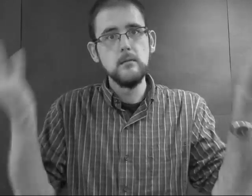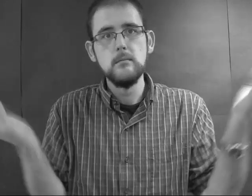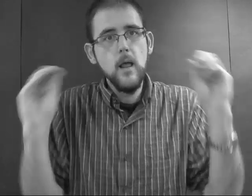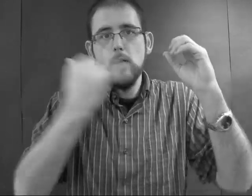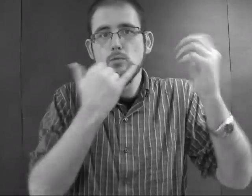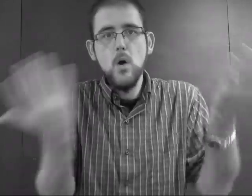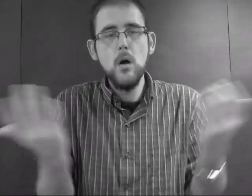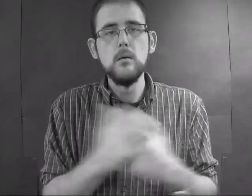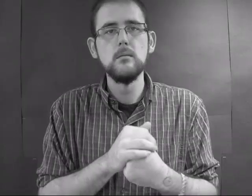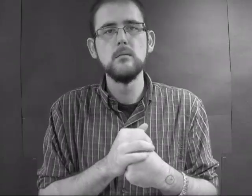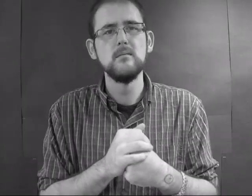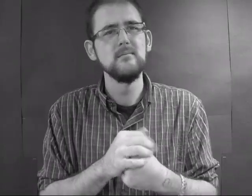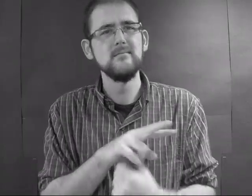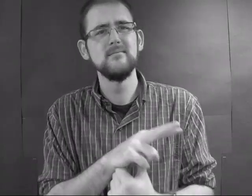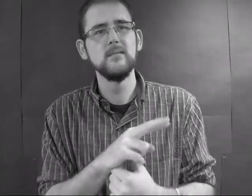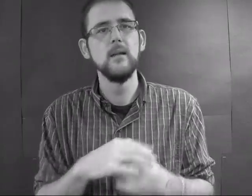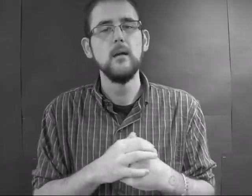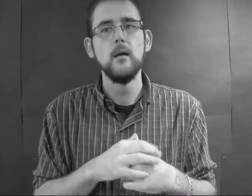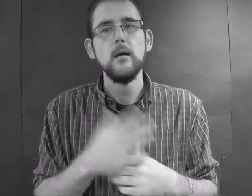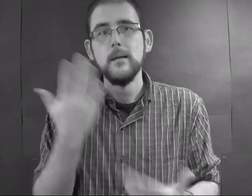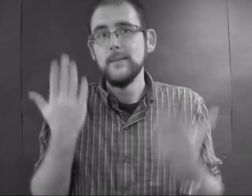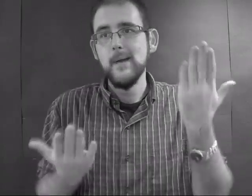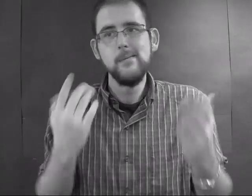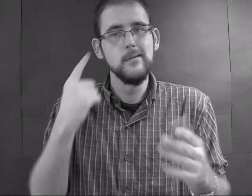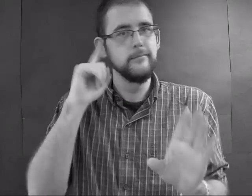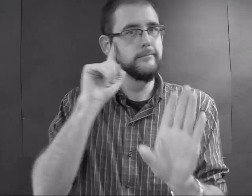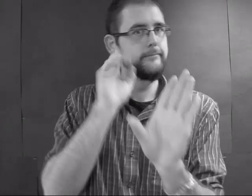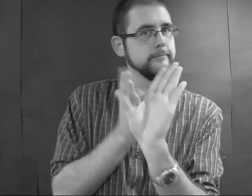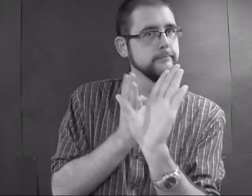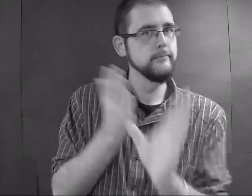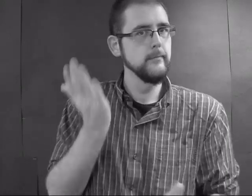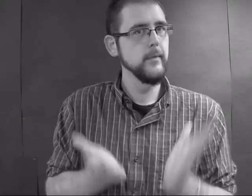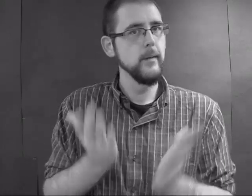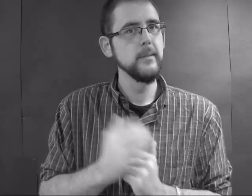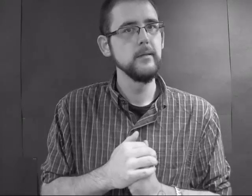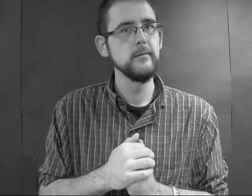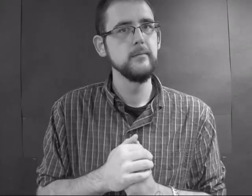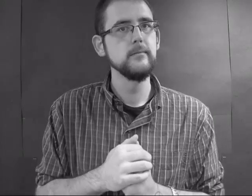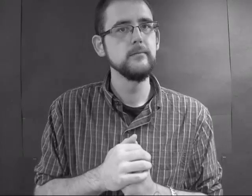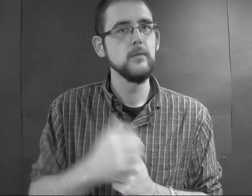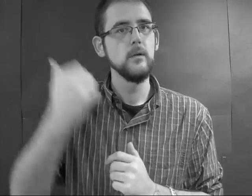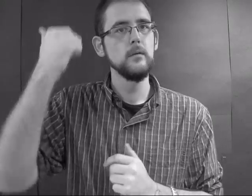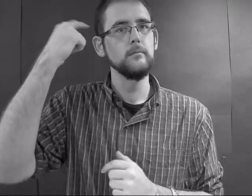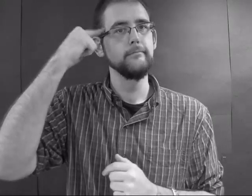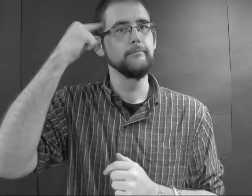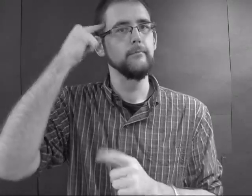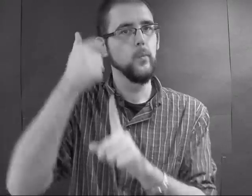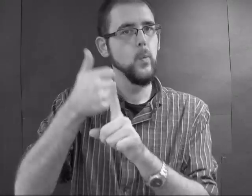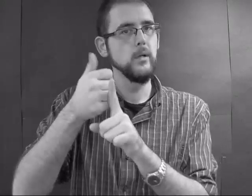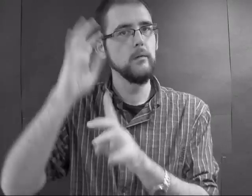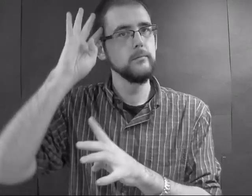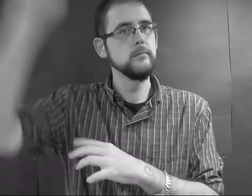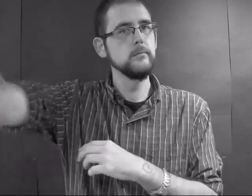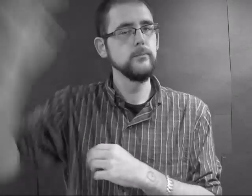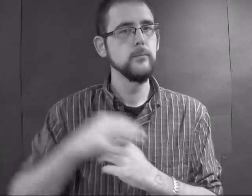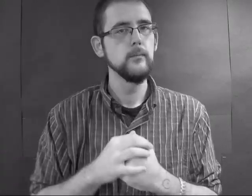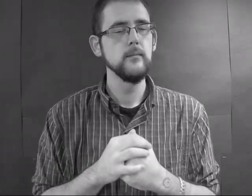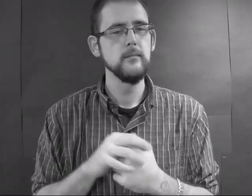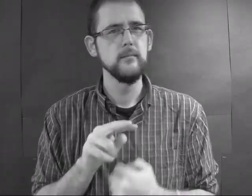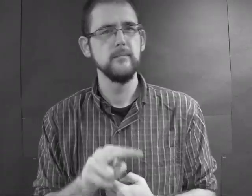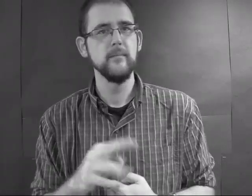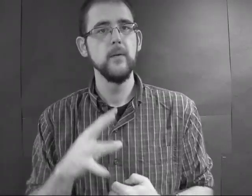physically wrong with her, so they suggest that it's psychological.